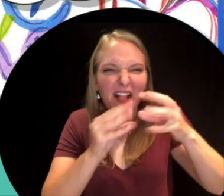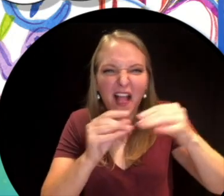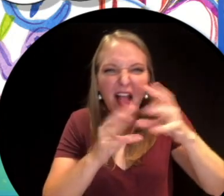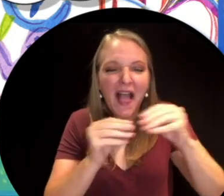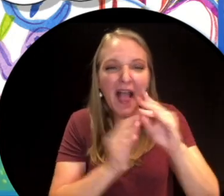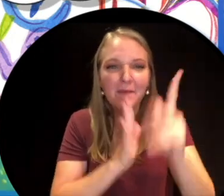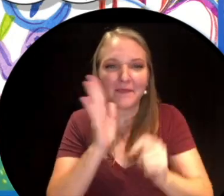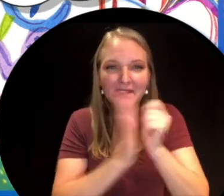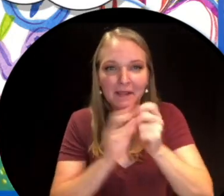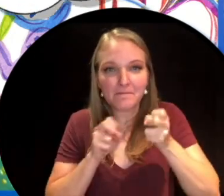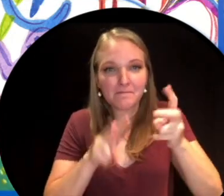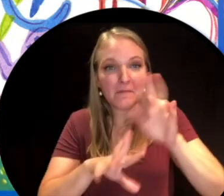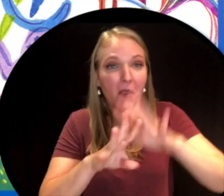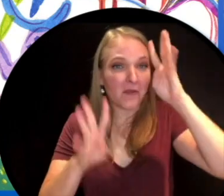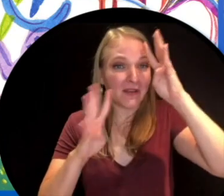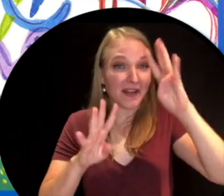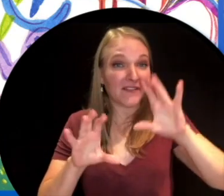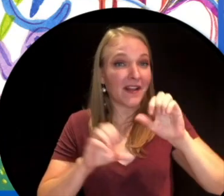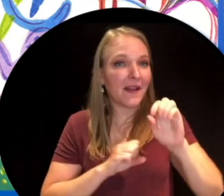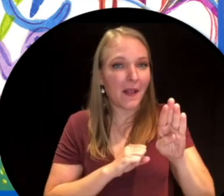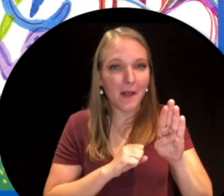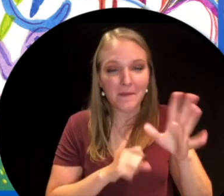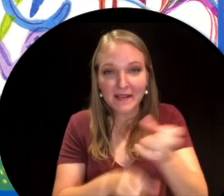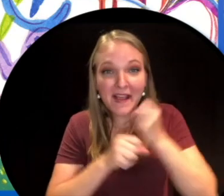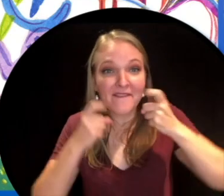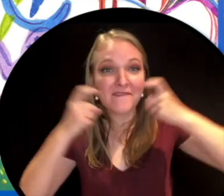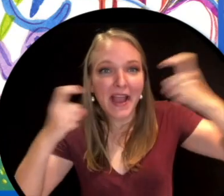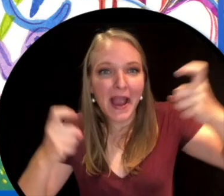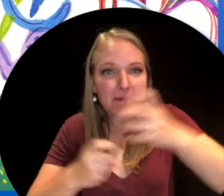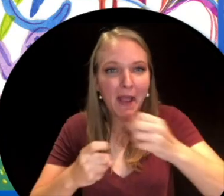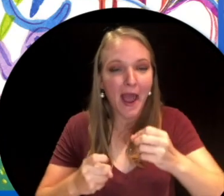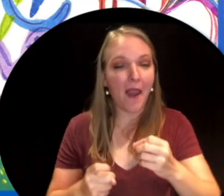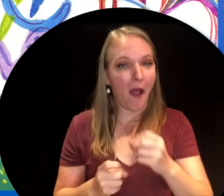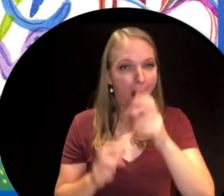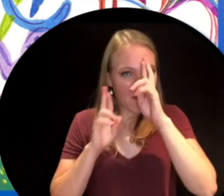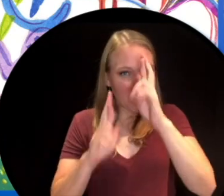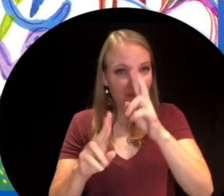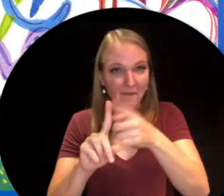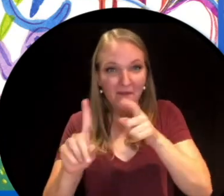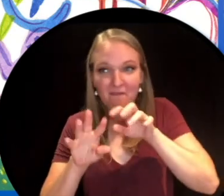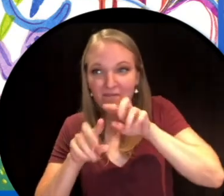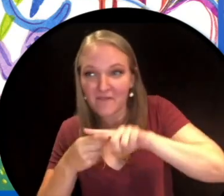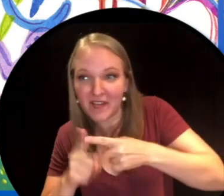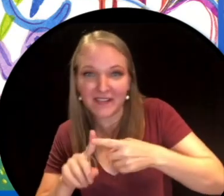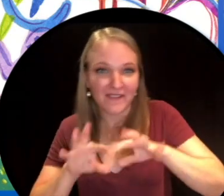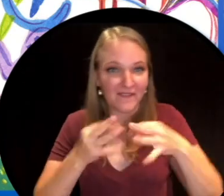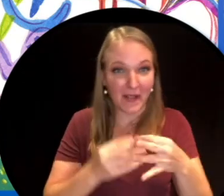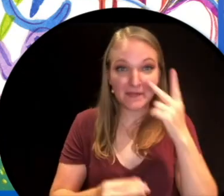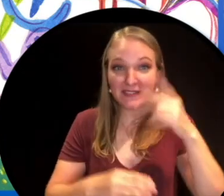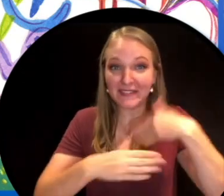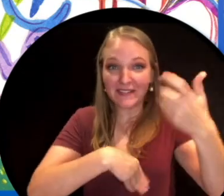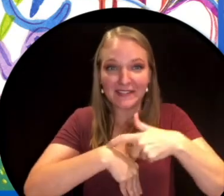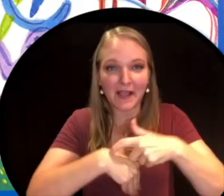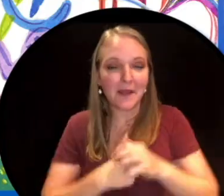creativity club to gain fame and the admiration of your friends and family. See you next time.